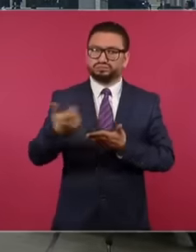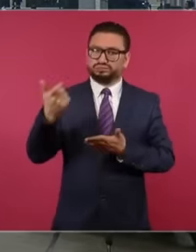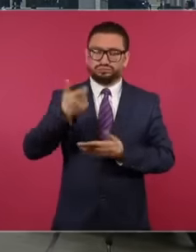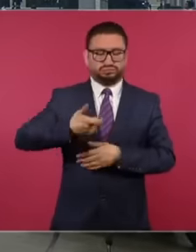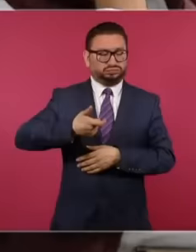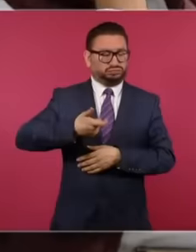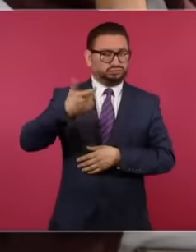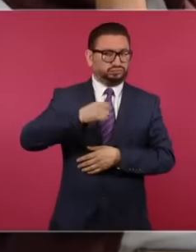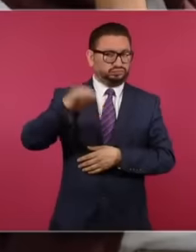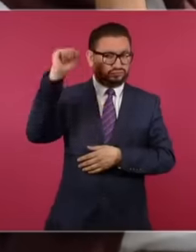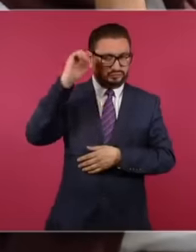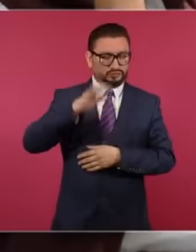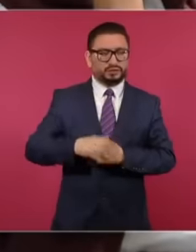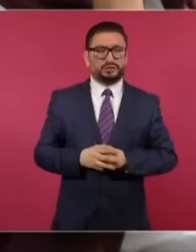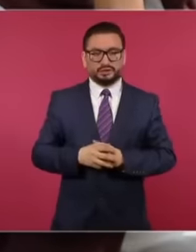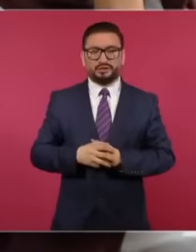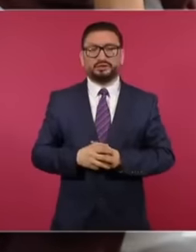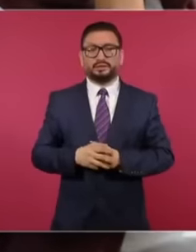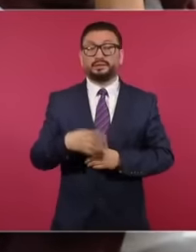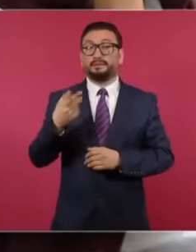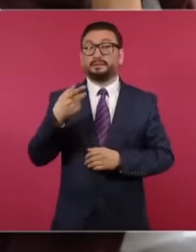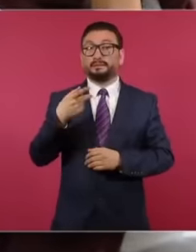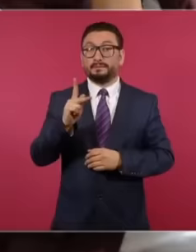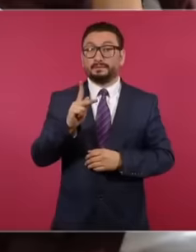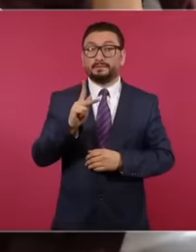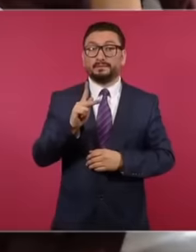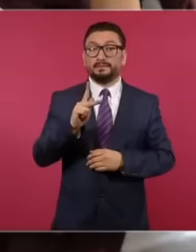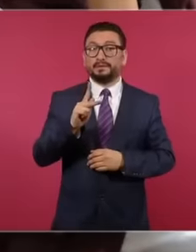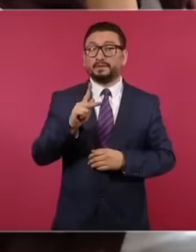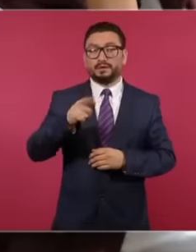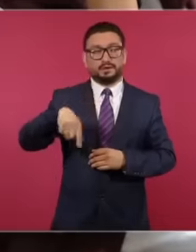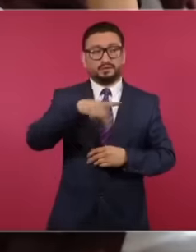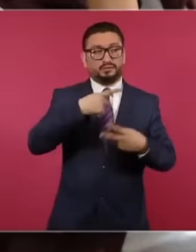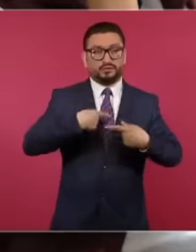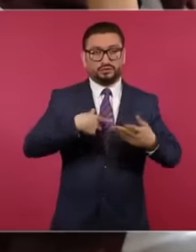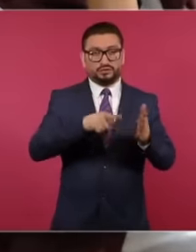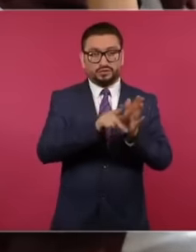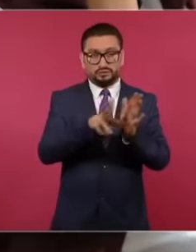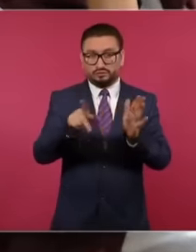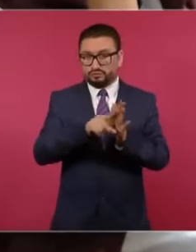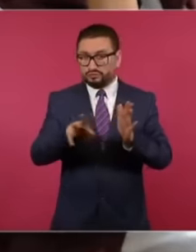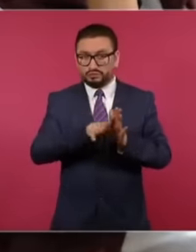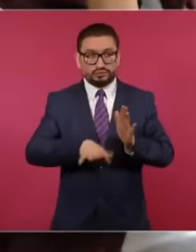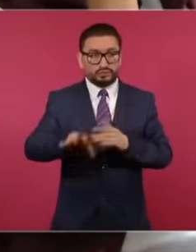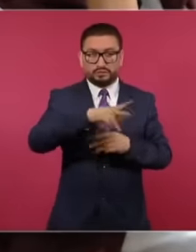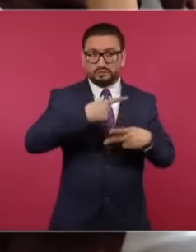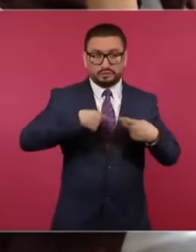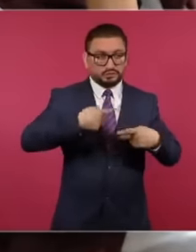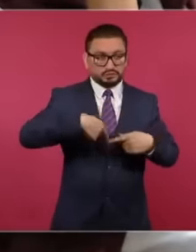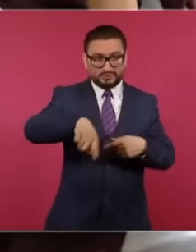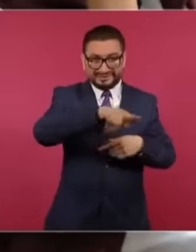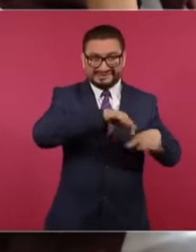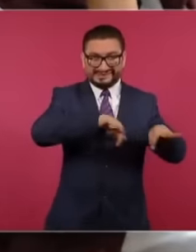in some cases but they sacrifice the reporters at the base to the ordinary people who are trapped in